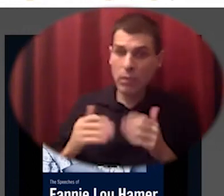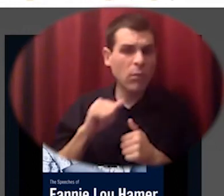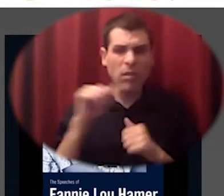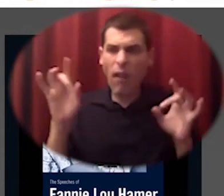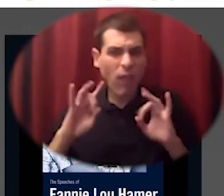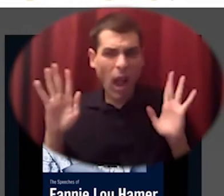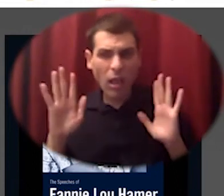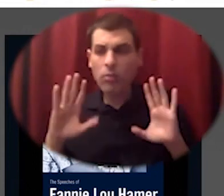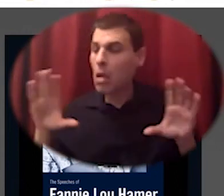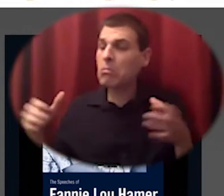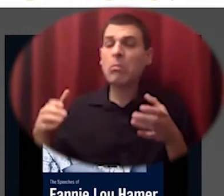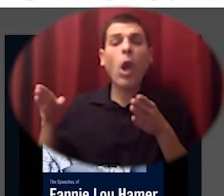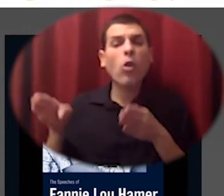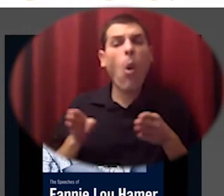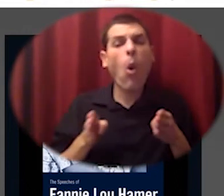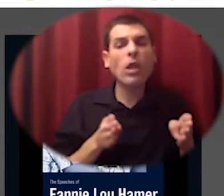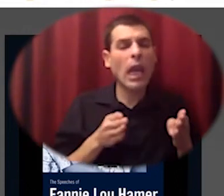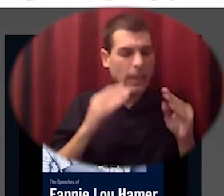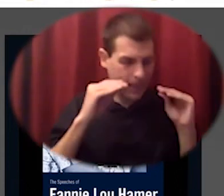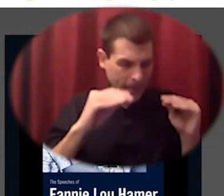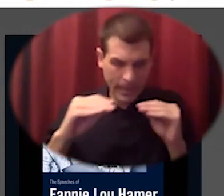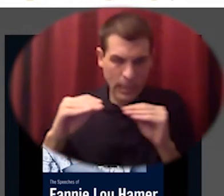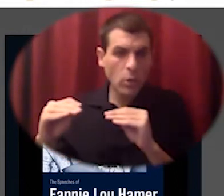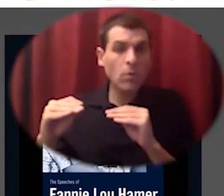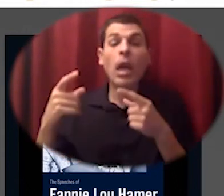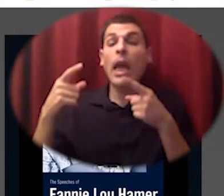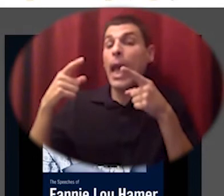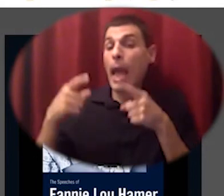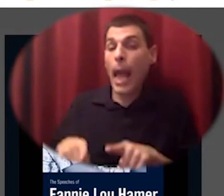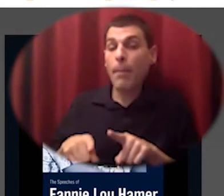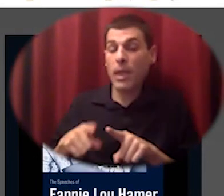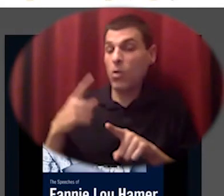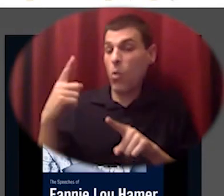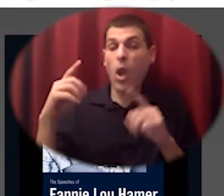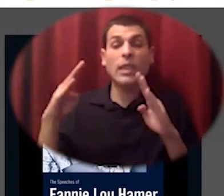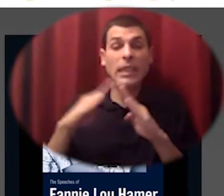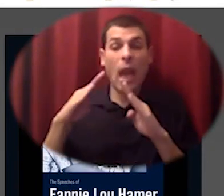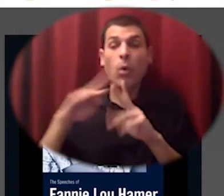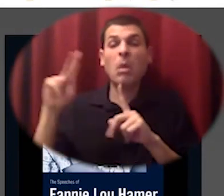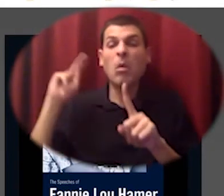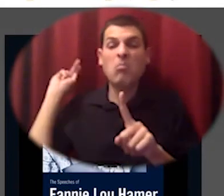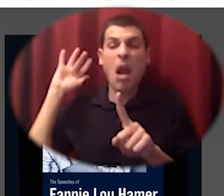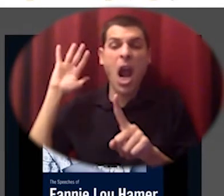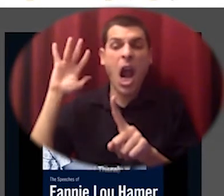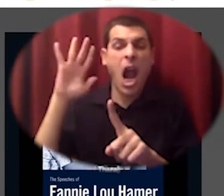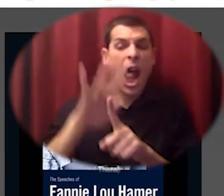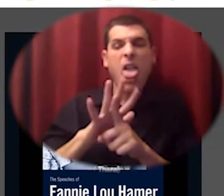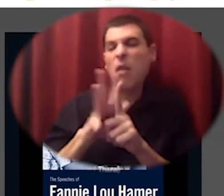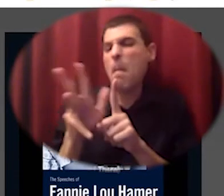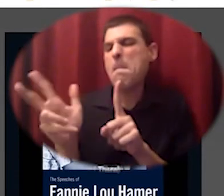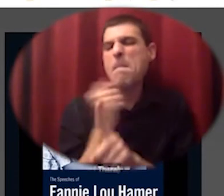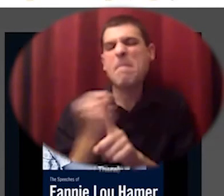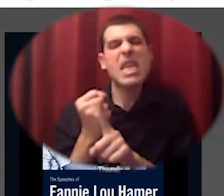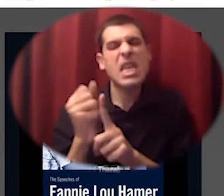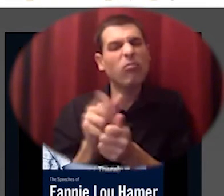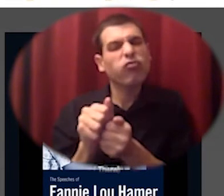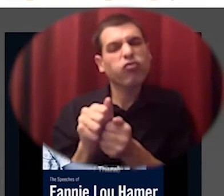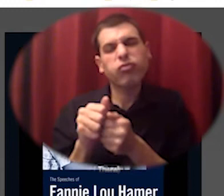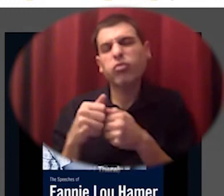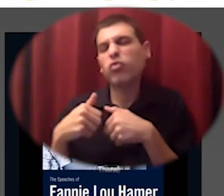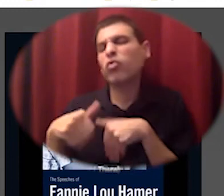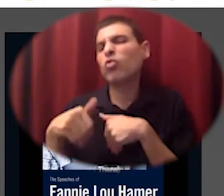she was brutally beaten in one town for her work but kept on doing it